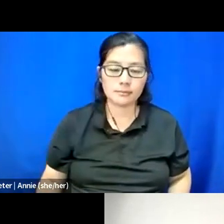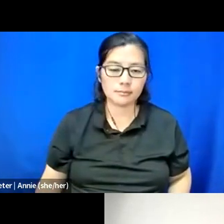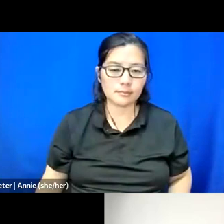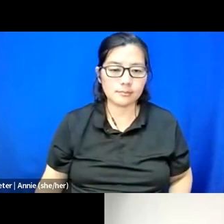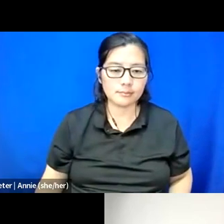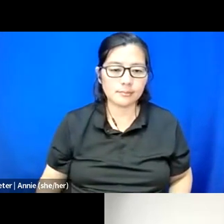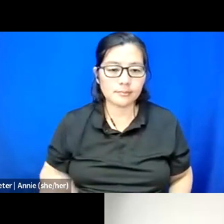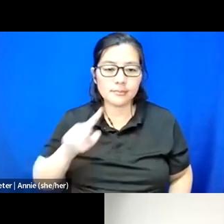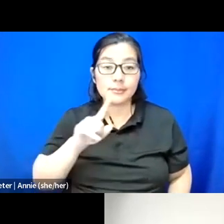I'll start.